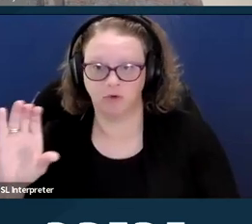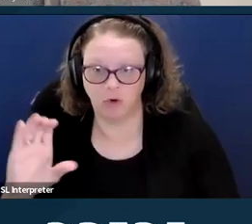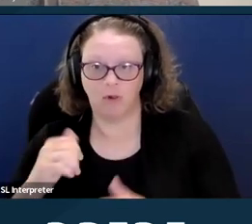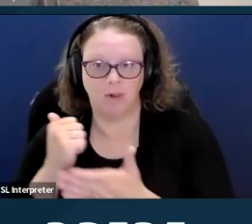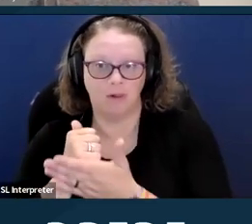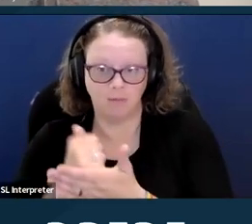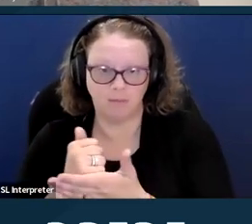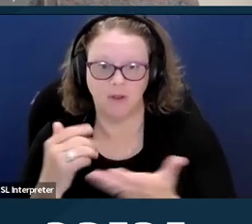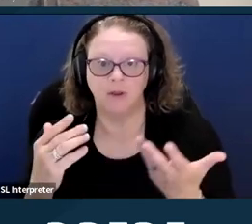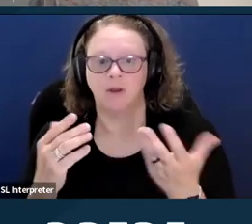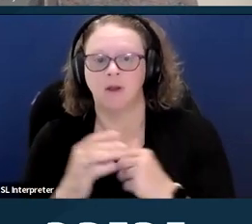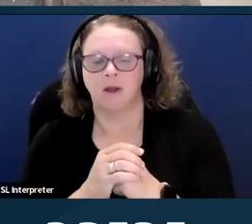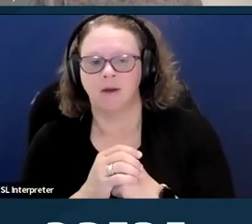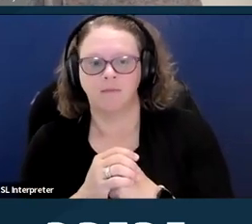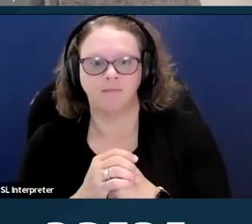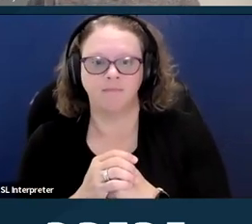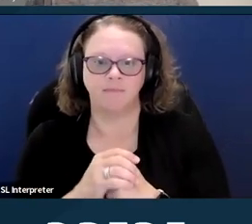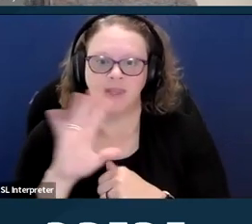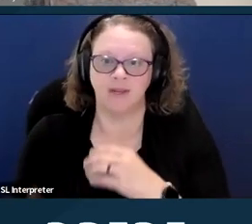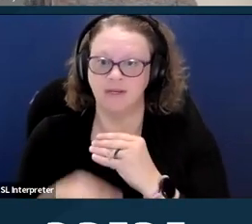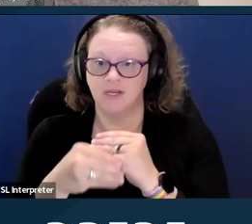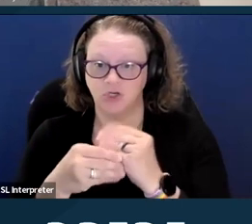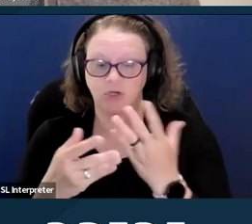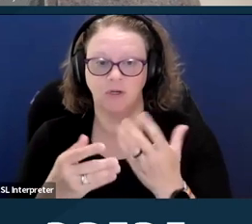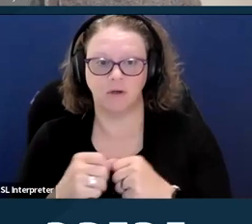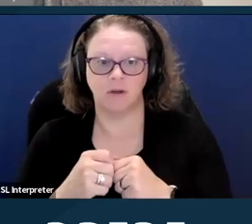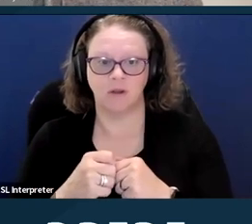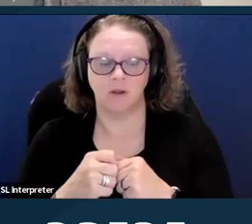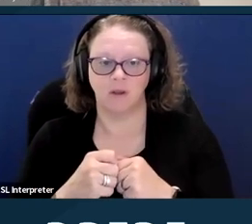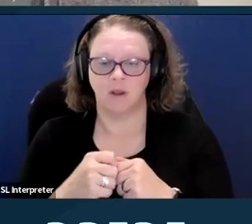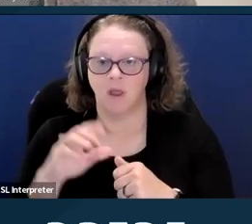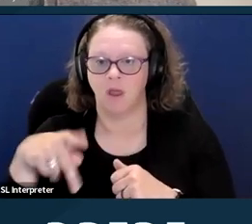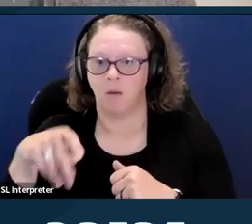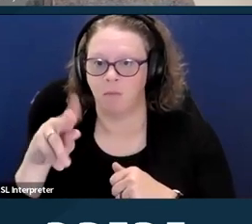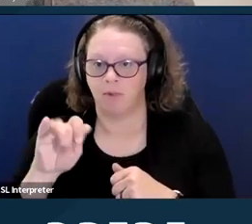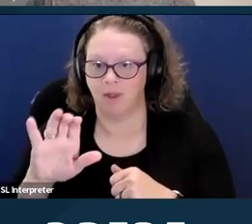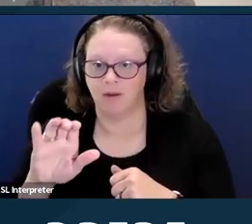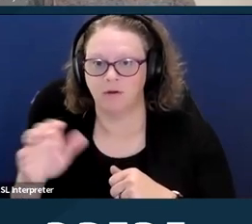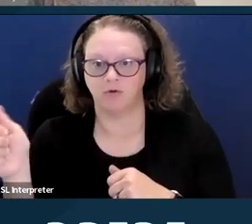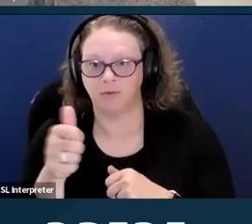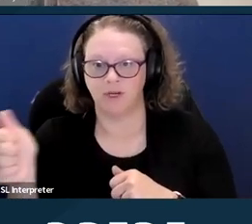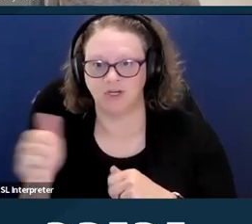And in addition, public transit can be very inaccessible for some people